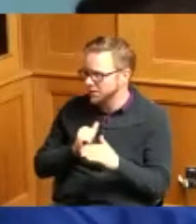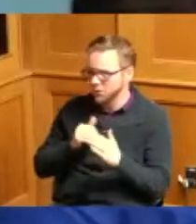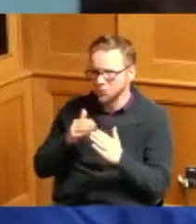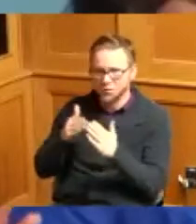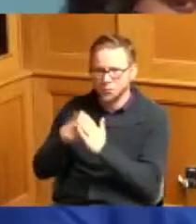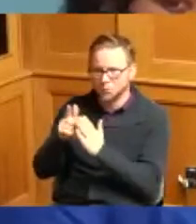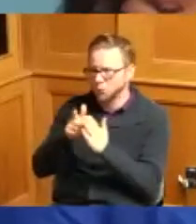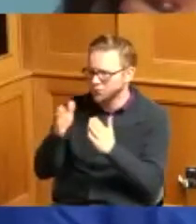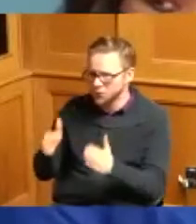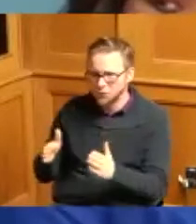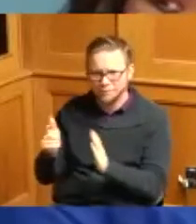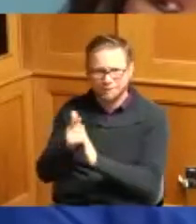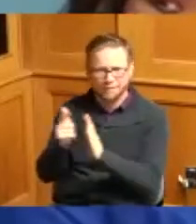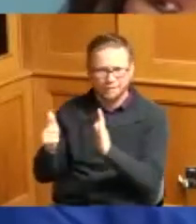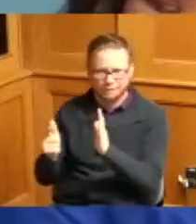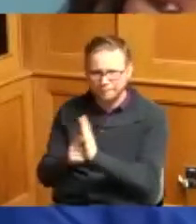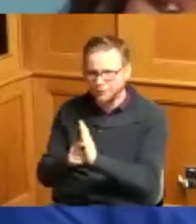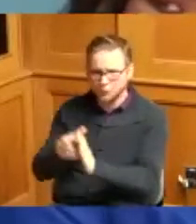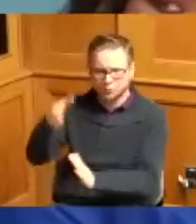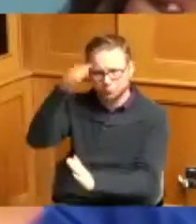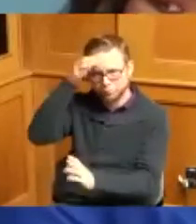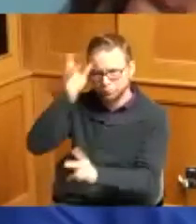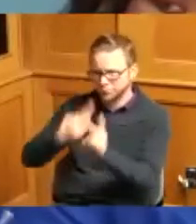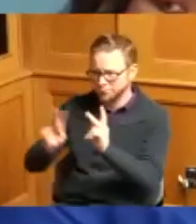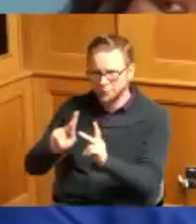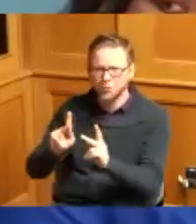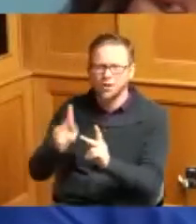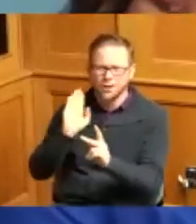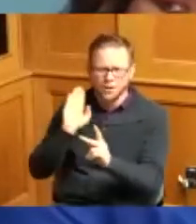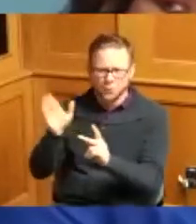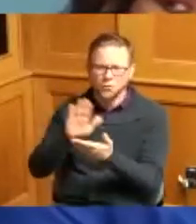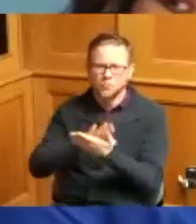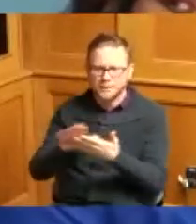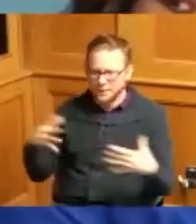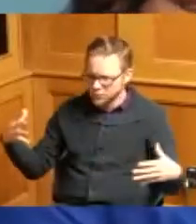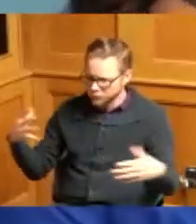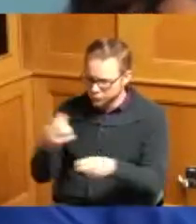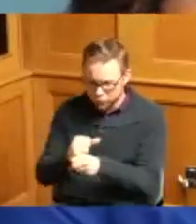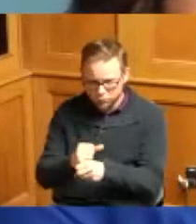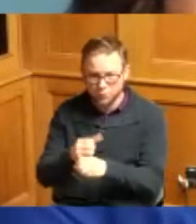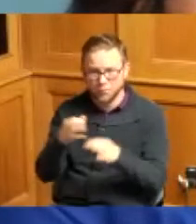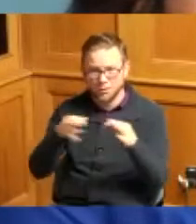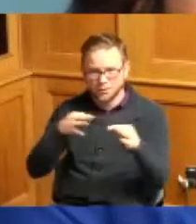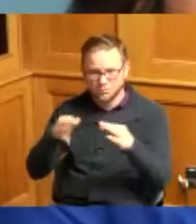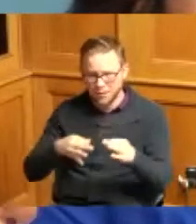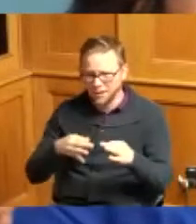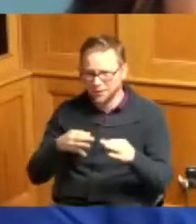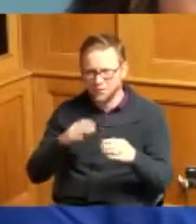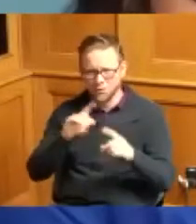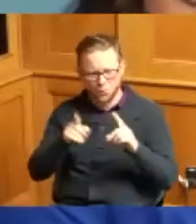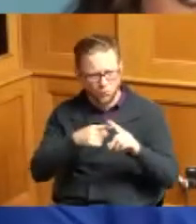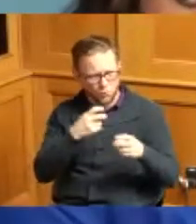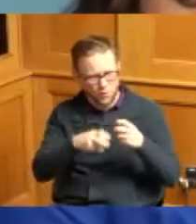legal ease to get a total picture like what created this problem what legally is the issue